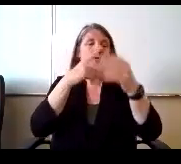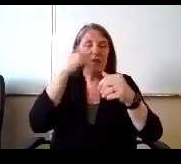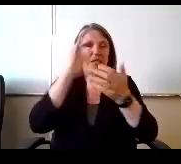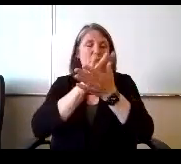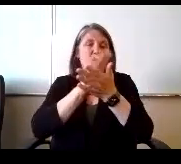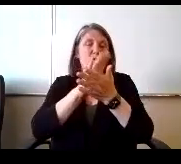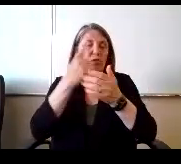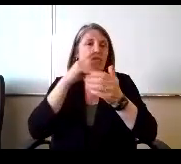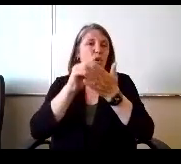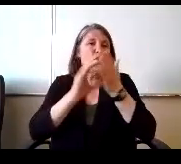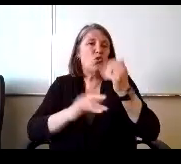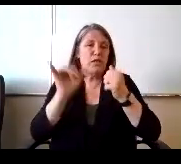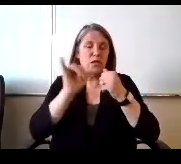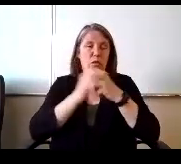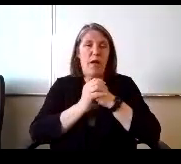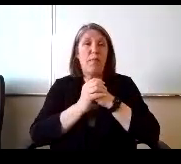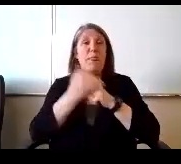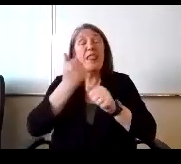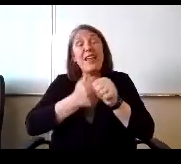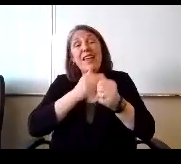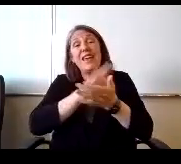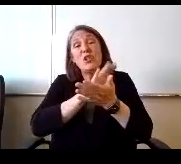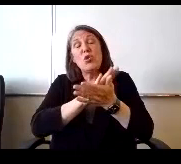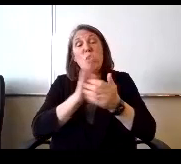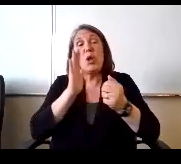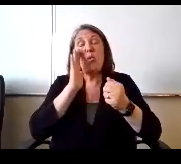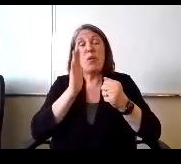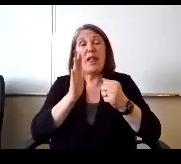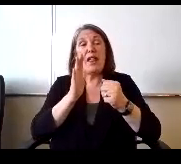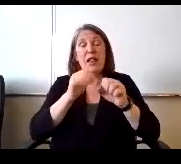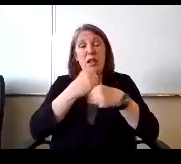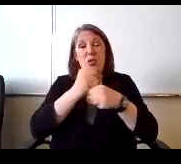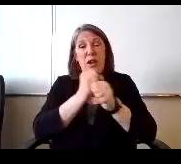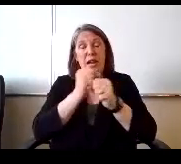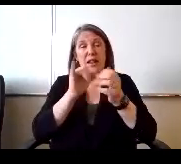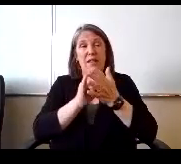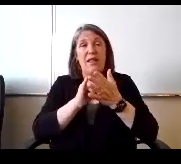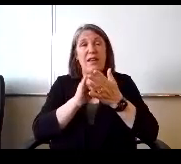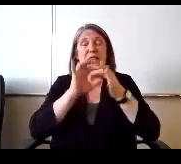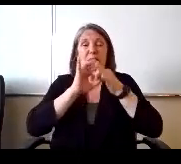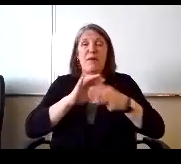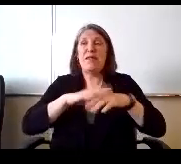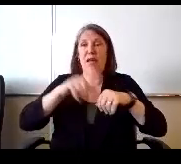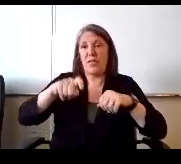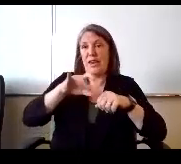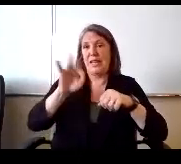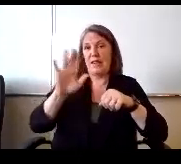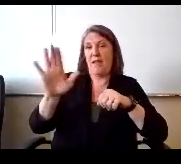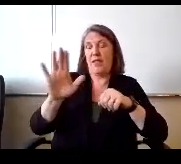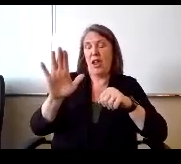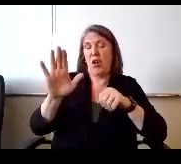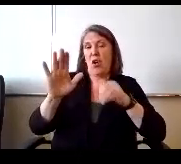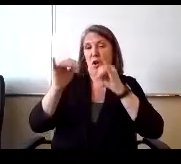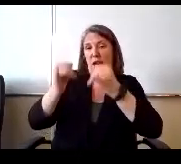for our students as well. Each of the schools is creating this based on the needs of their individual students.